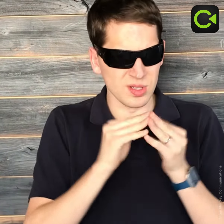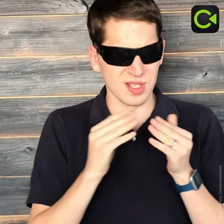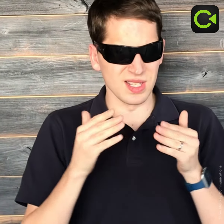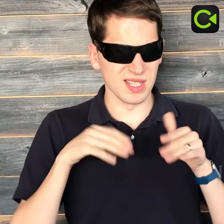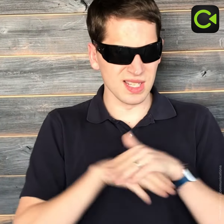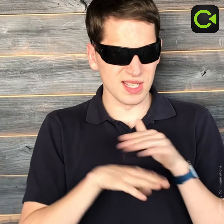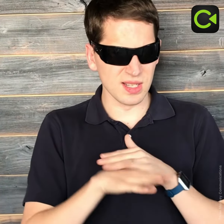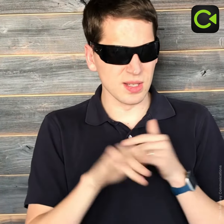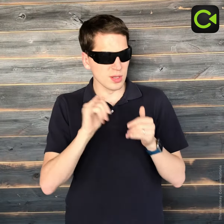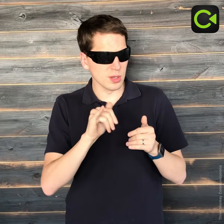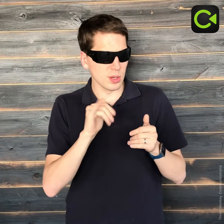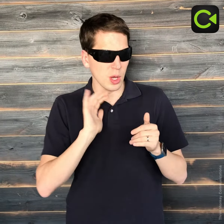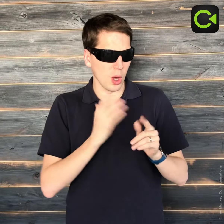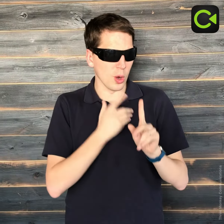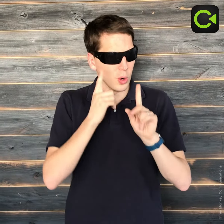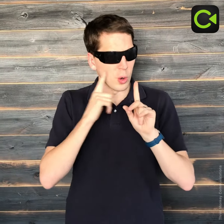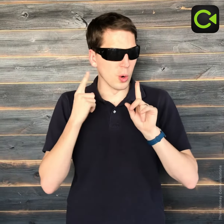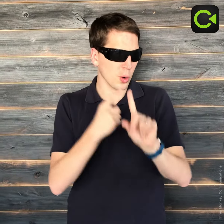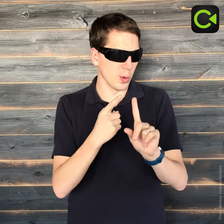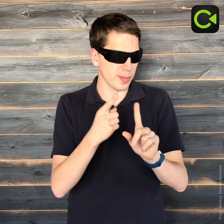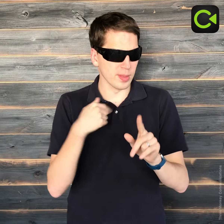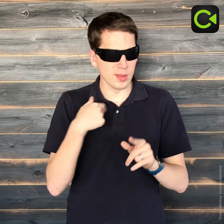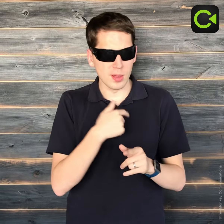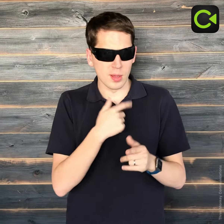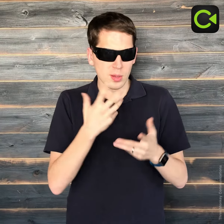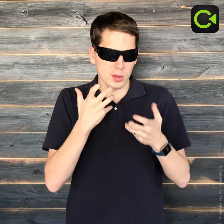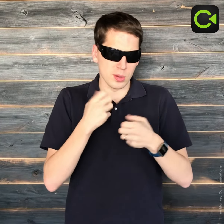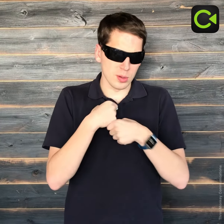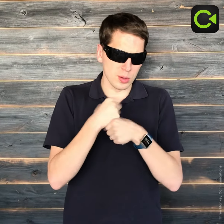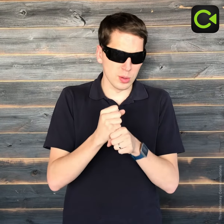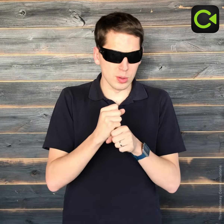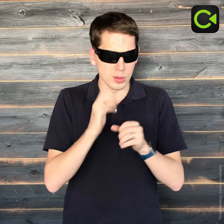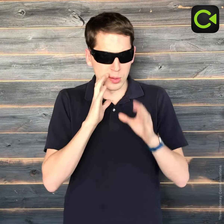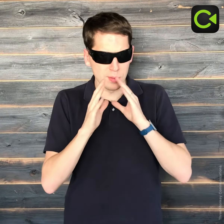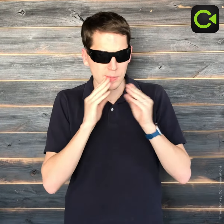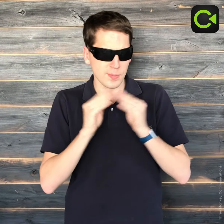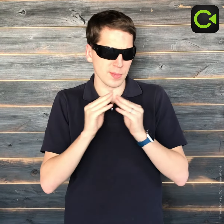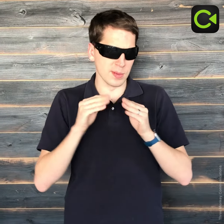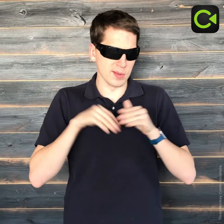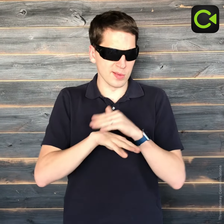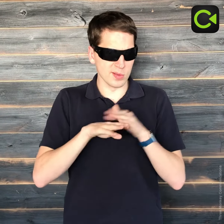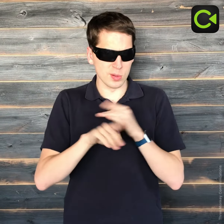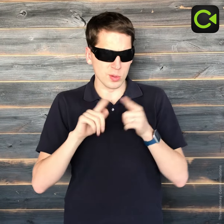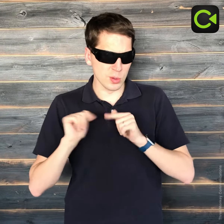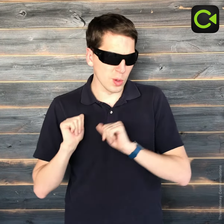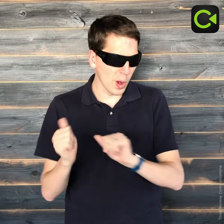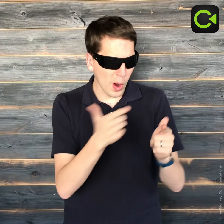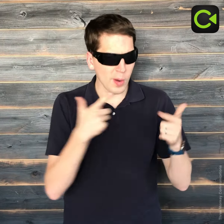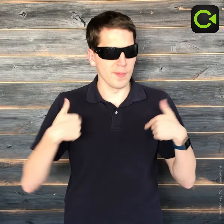more accessibility, just like our company’s goal: we want to make communication accessible to ALL.